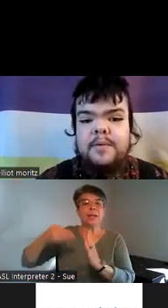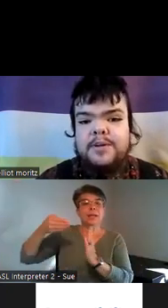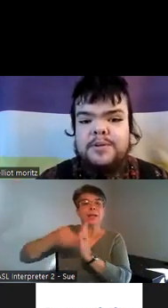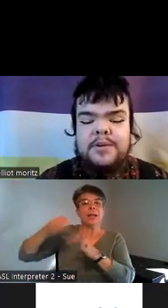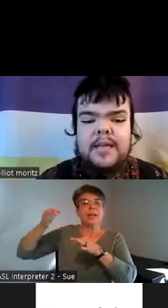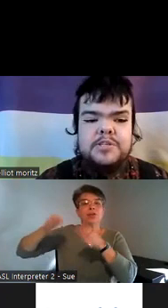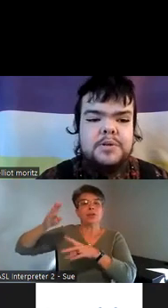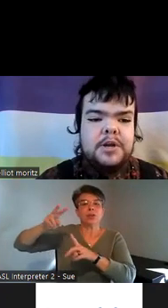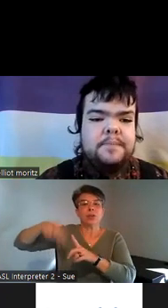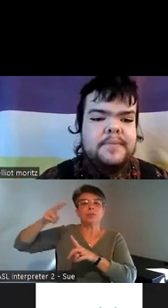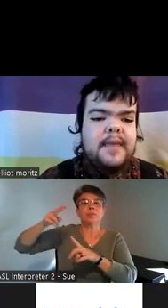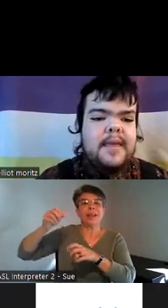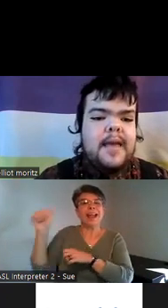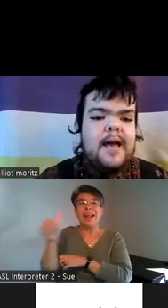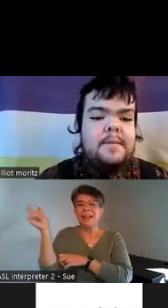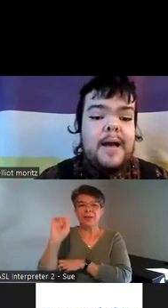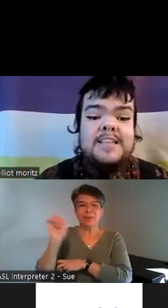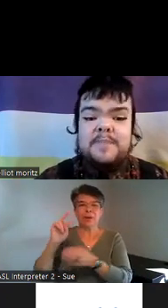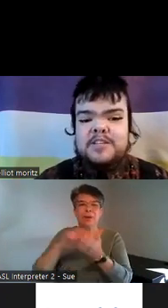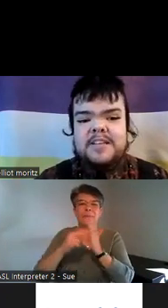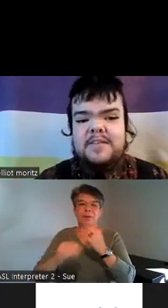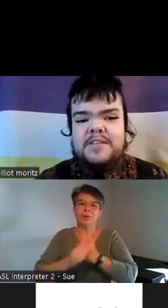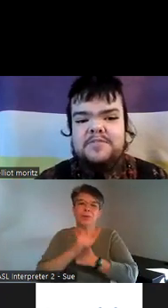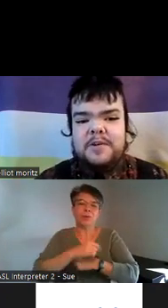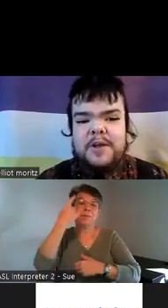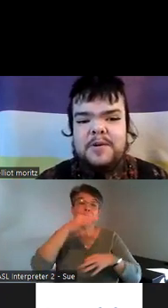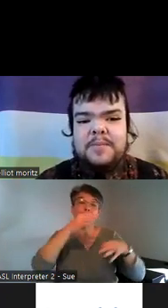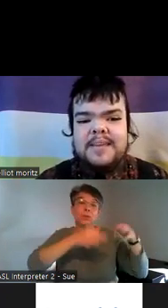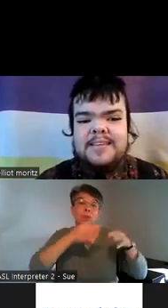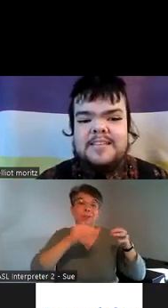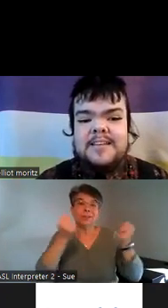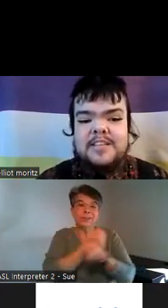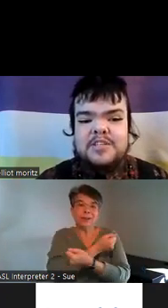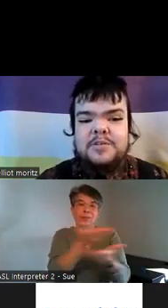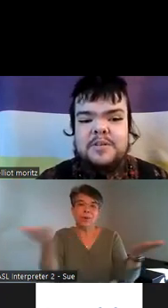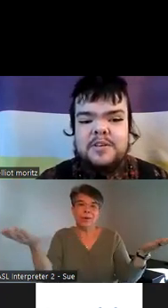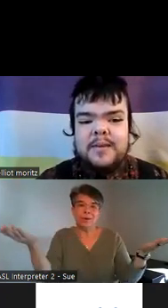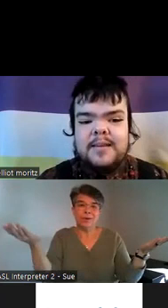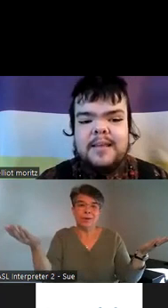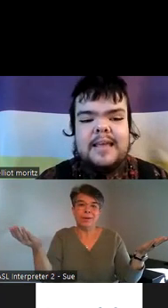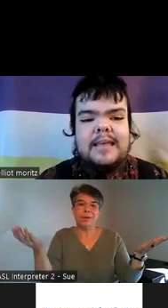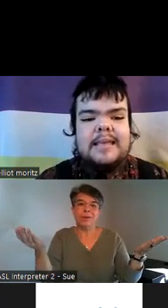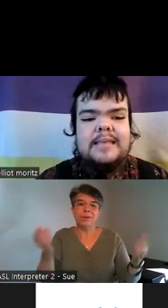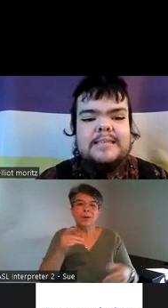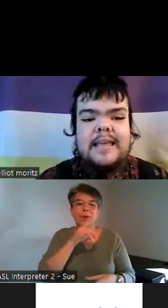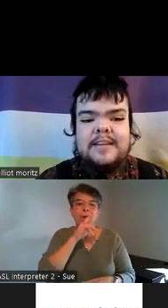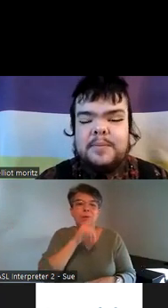Martin Luther King Jr um I especially love this photo because next to Judith human is a little